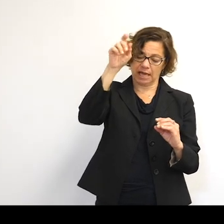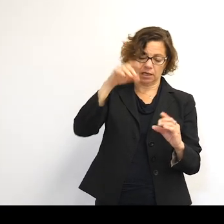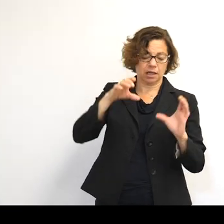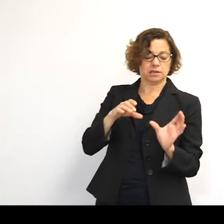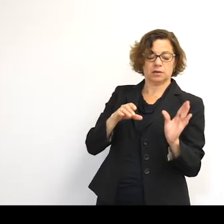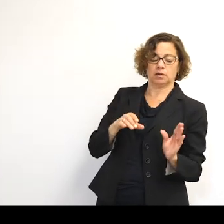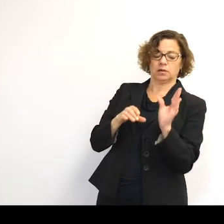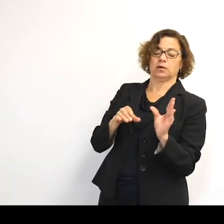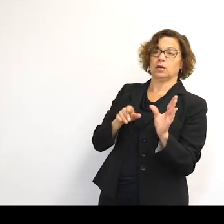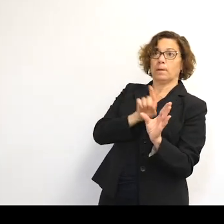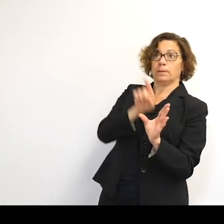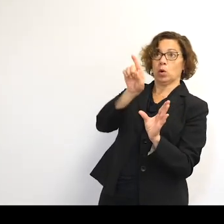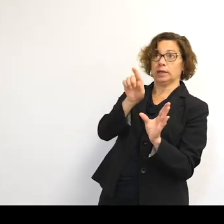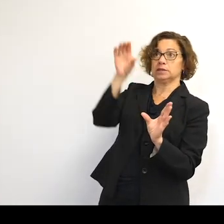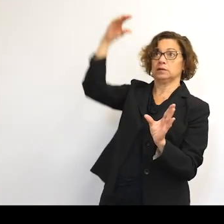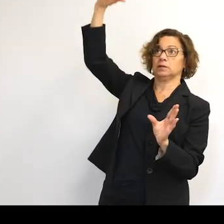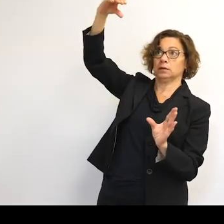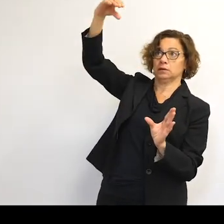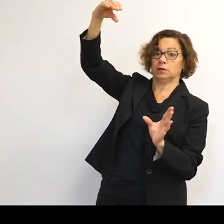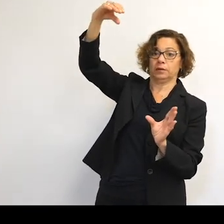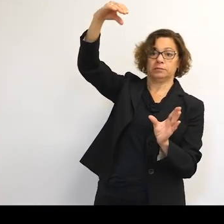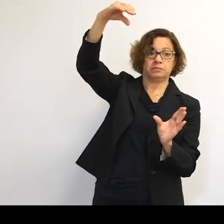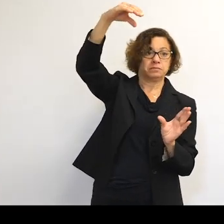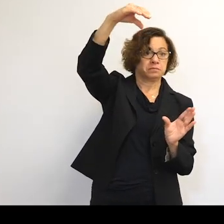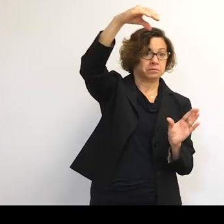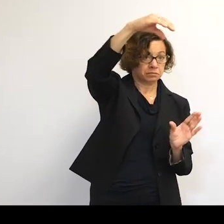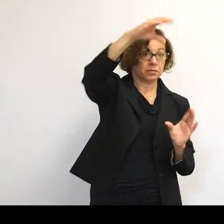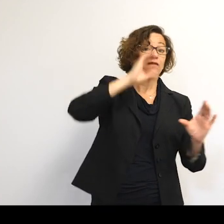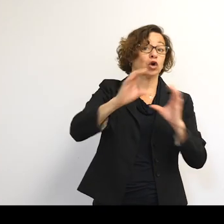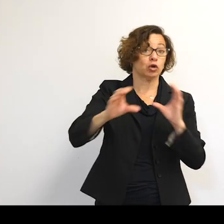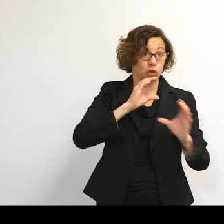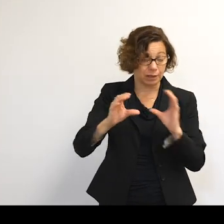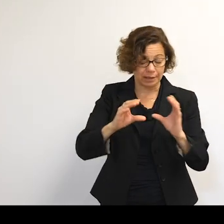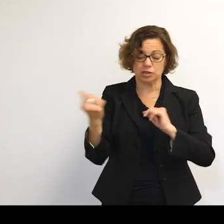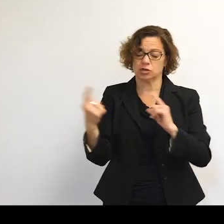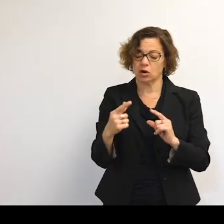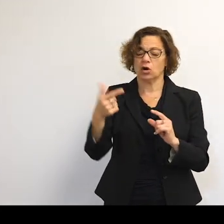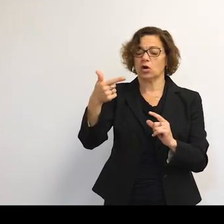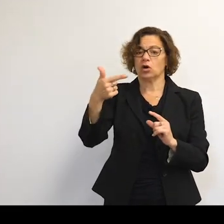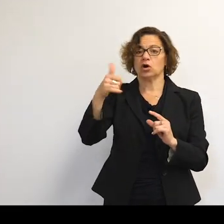So this is for communication satellites. Or our satellite infrastructure is really based around these geostationary satellites,